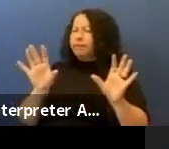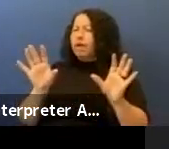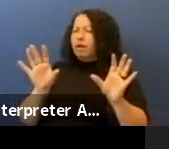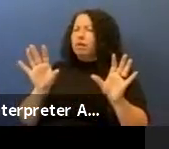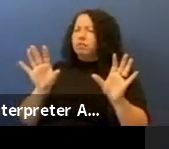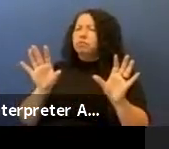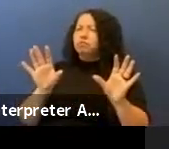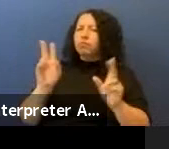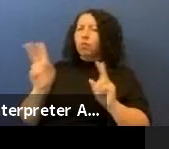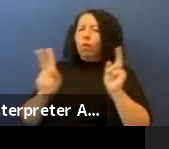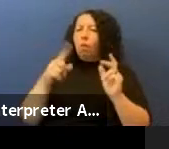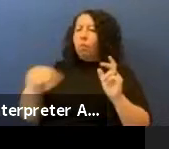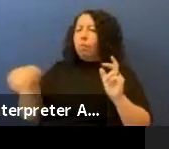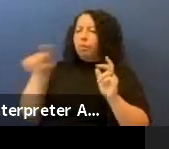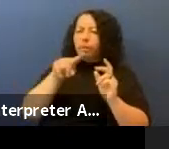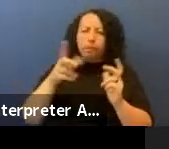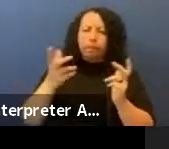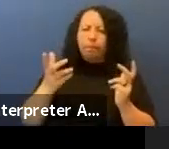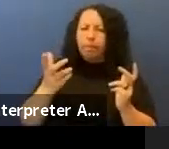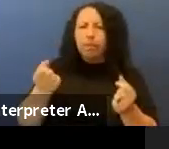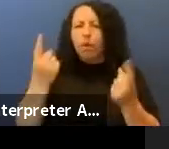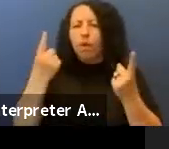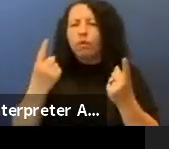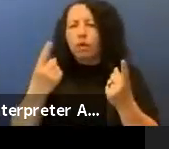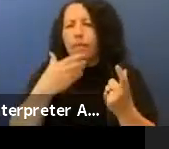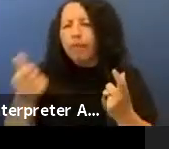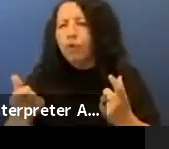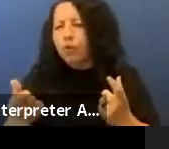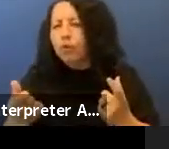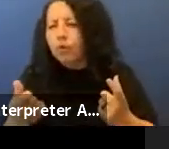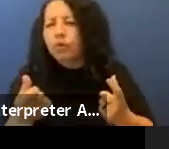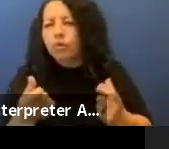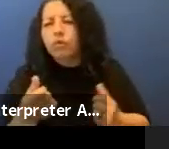people understand when I